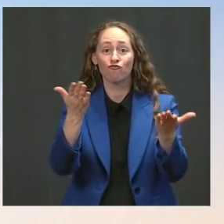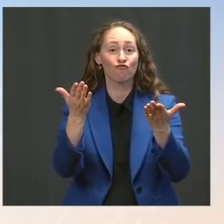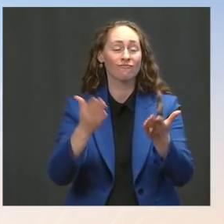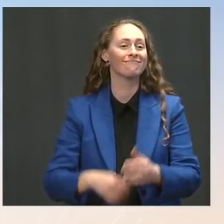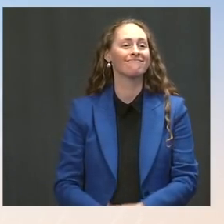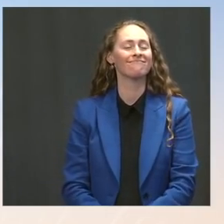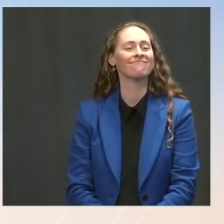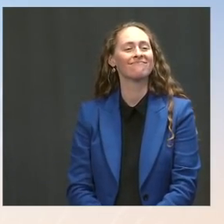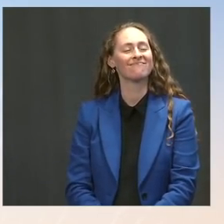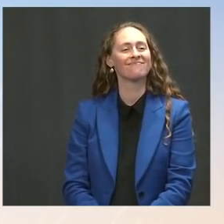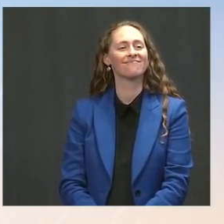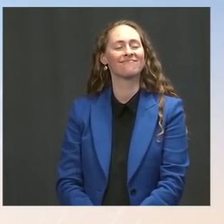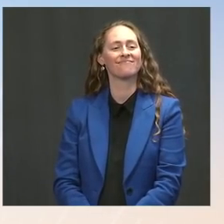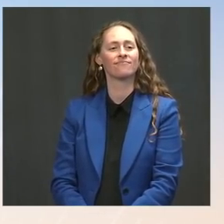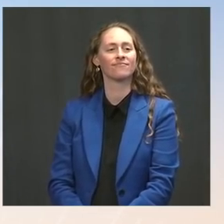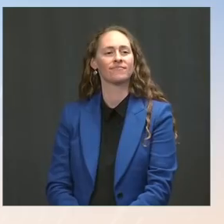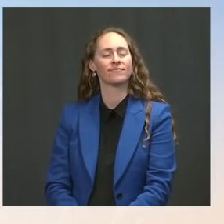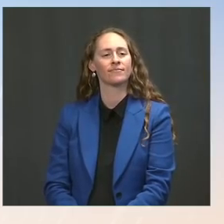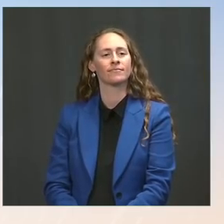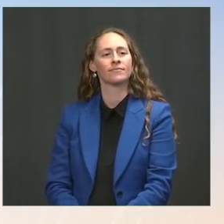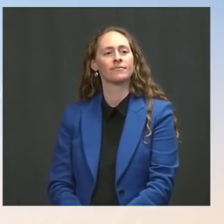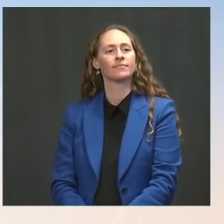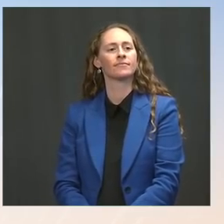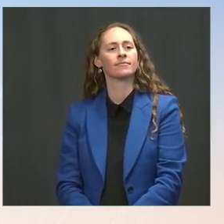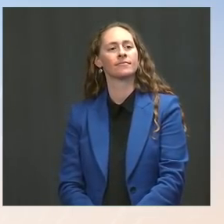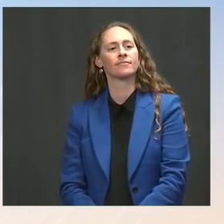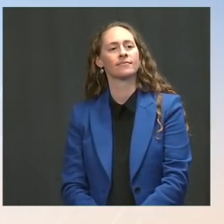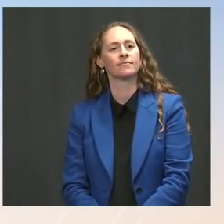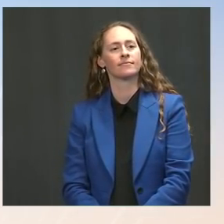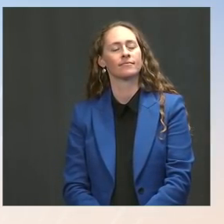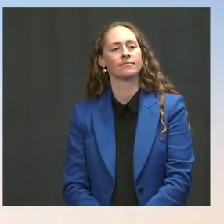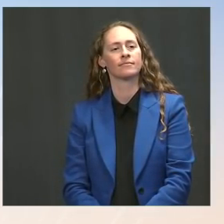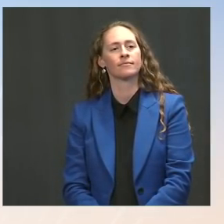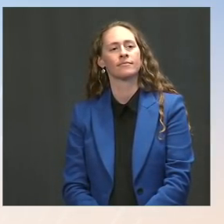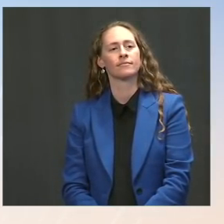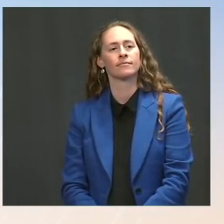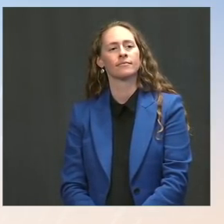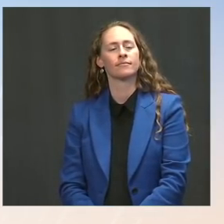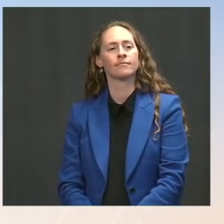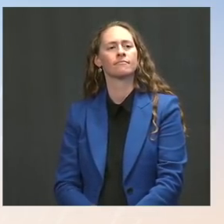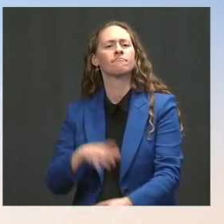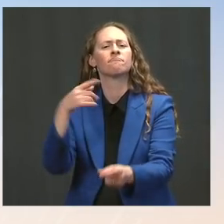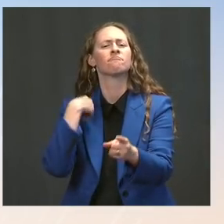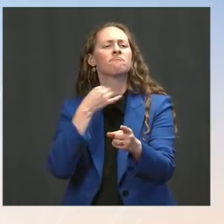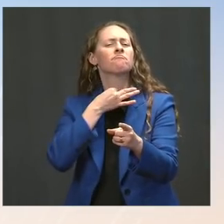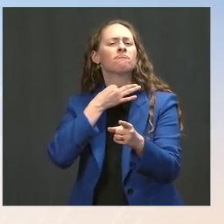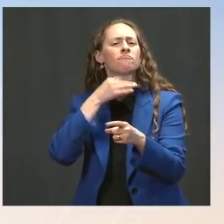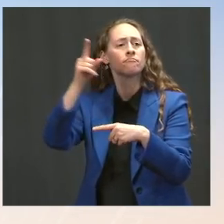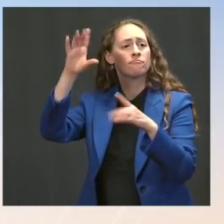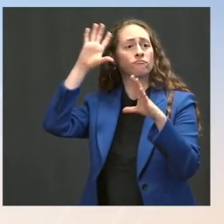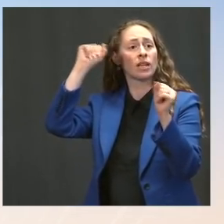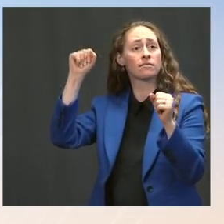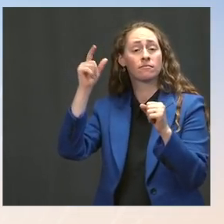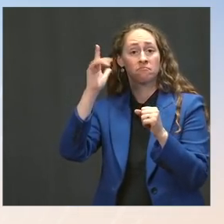One, does the President favor restrictions for unvaccinated people when it comes to restaurants, museums, concerts?